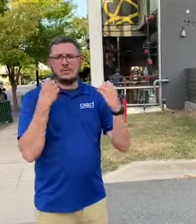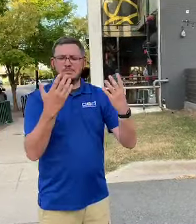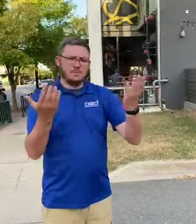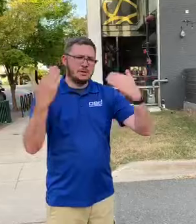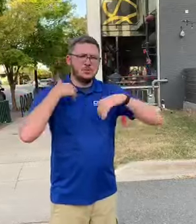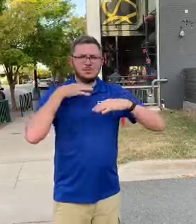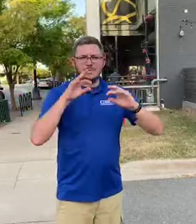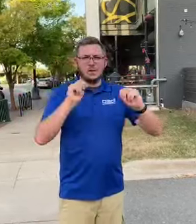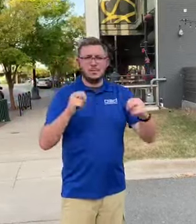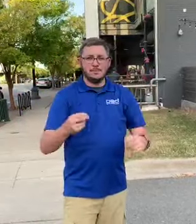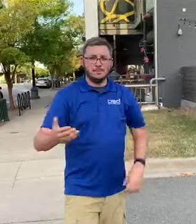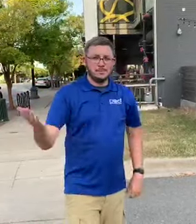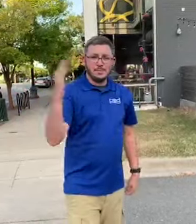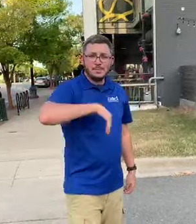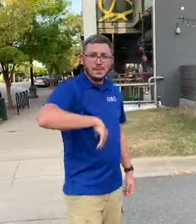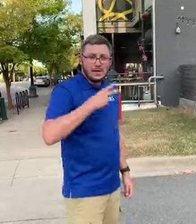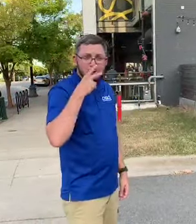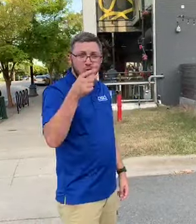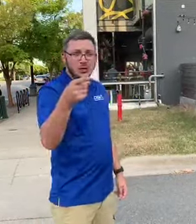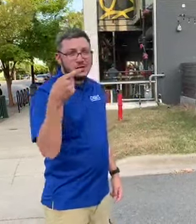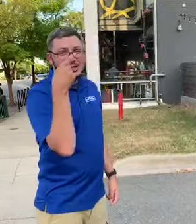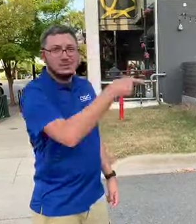So, come and have fun! See you soon!